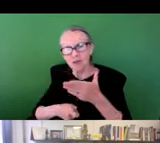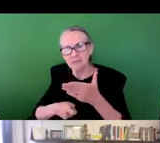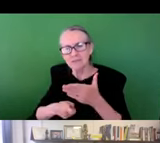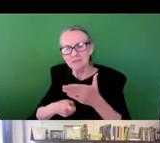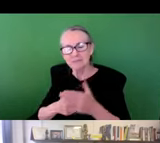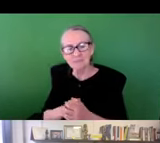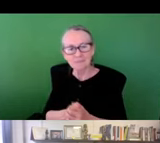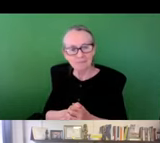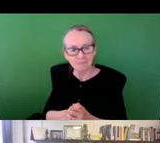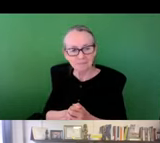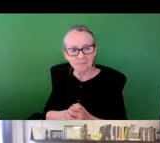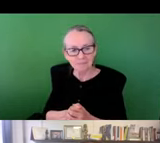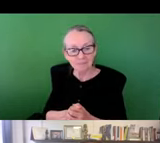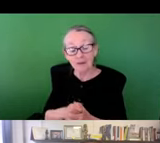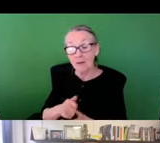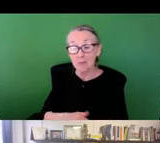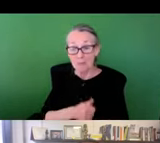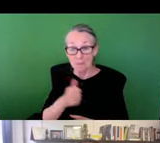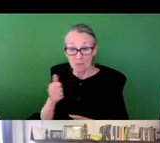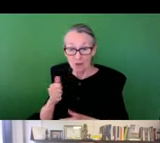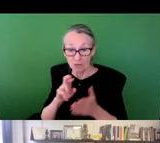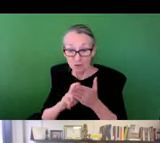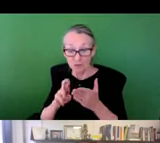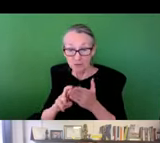ongoing maintenance and rehabilitation needs might be for these transformations.